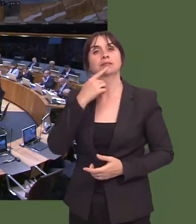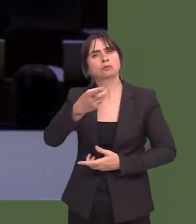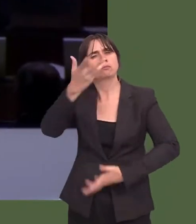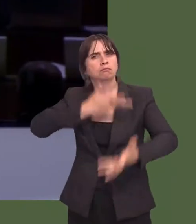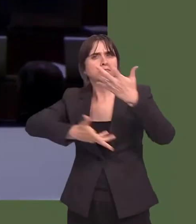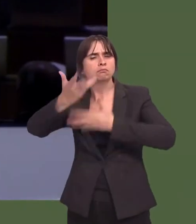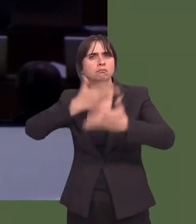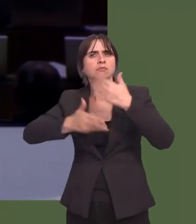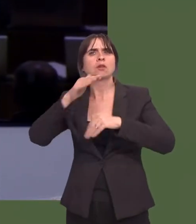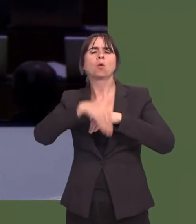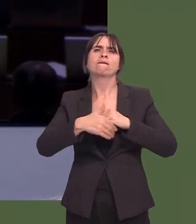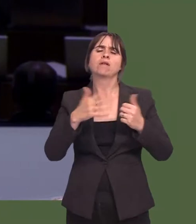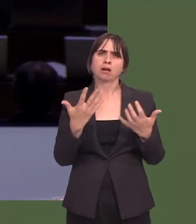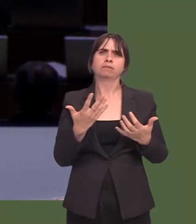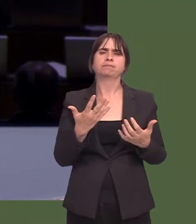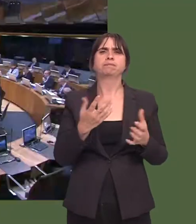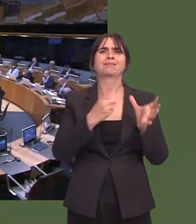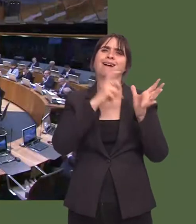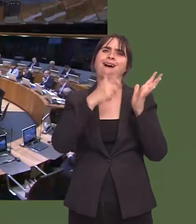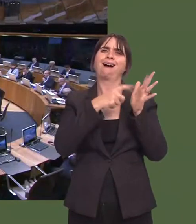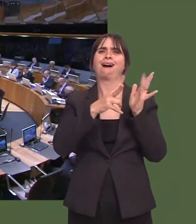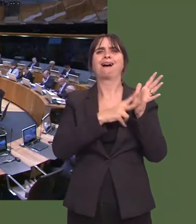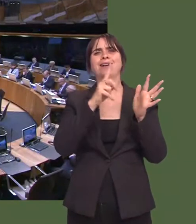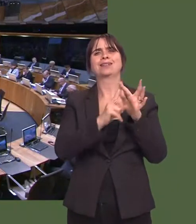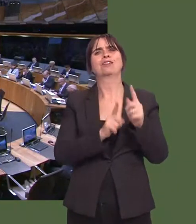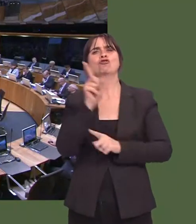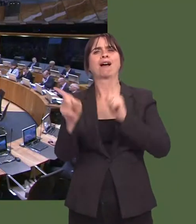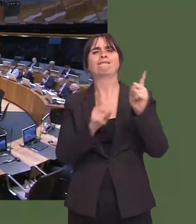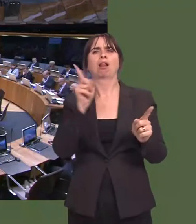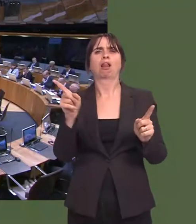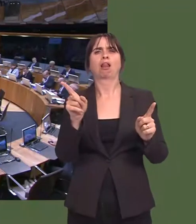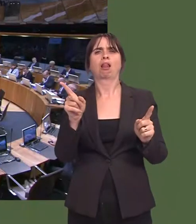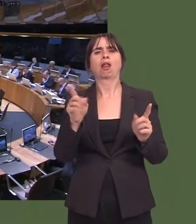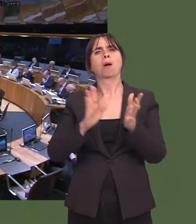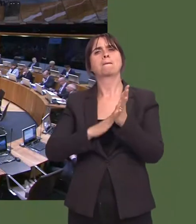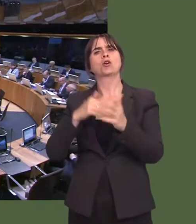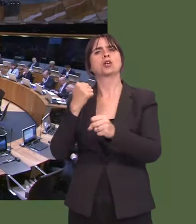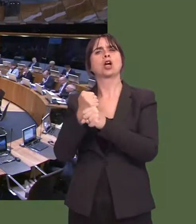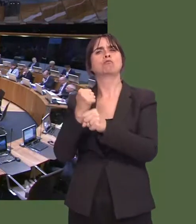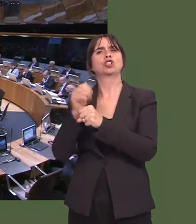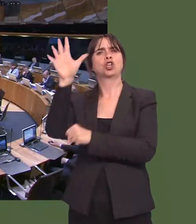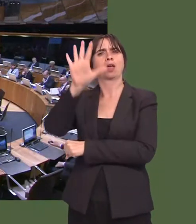OAQ(5)0653(FM) Carwyn Jones: Well, the first stage of the Active Travel (Wales) Act 2013 has been completed, and a number of active travel routes have